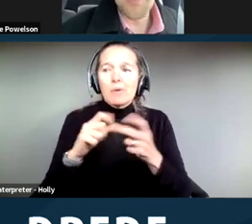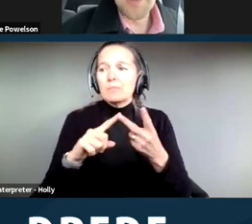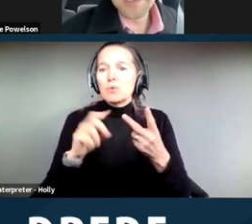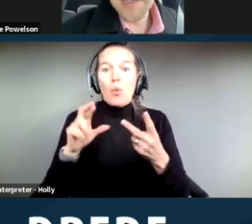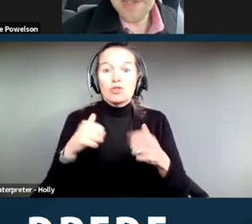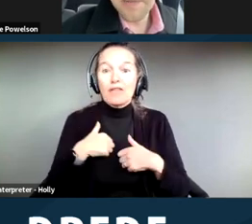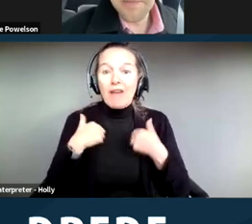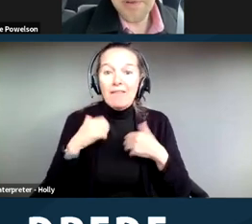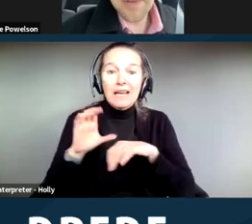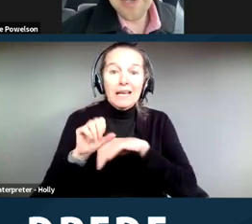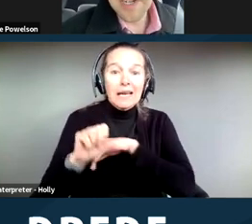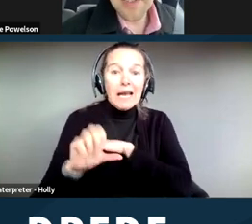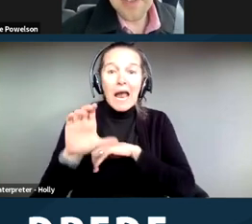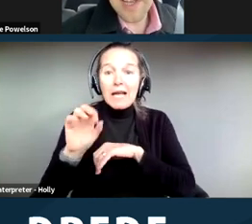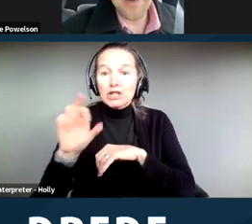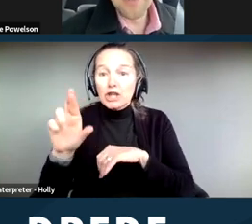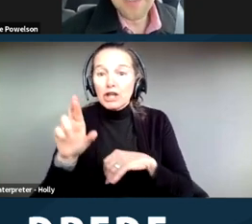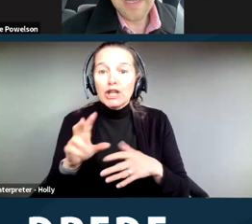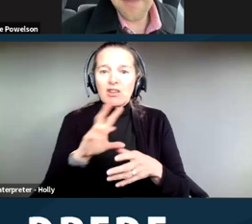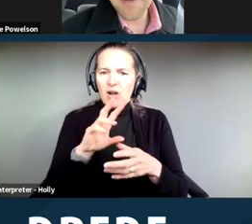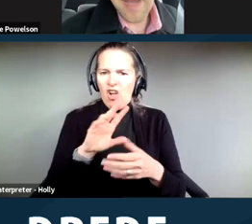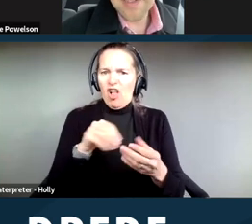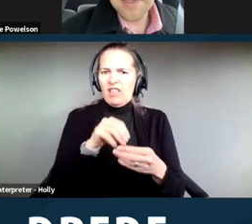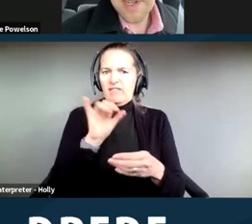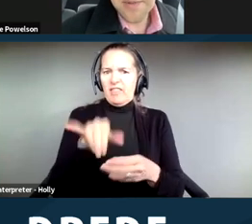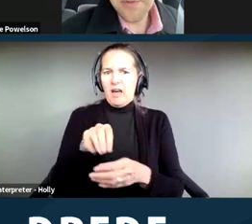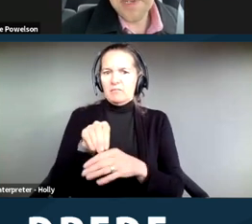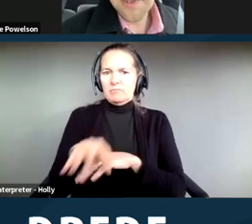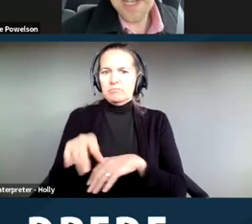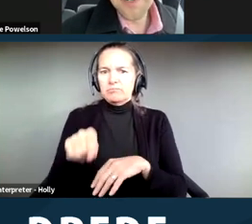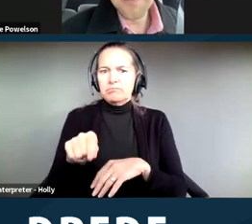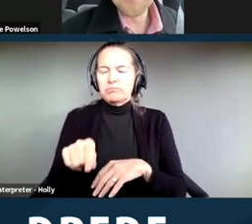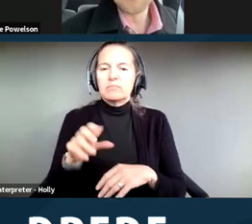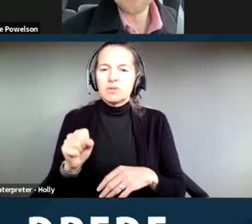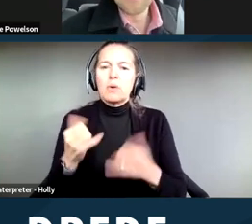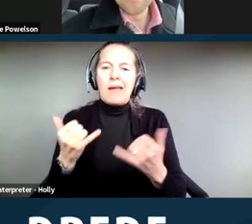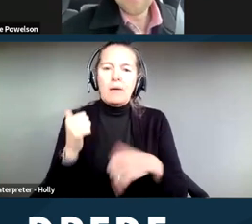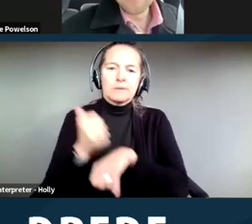court issuing a preliminary injunction that's now comp Cam Passion there, three years later.